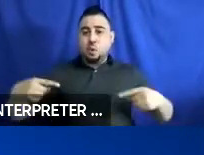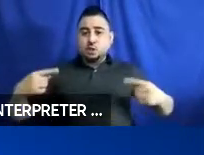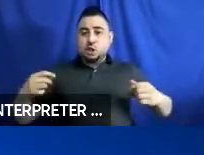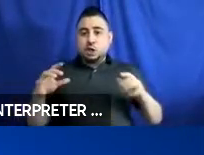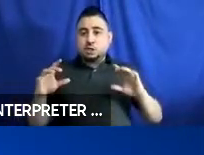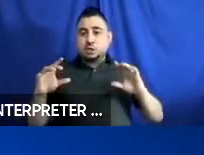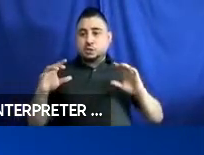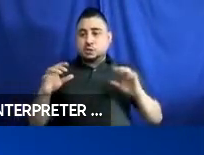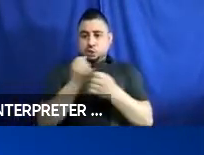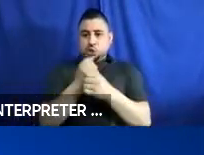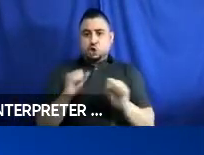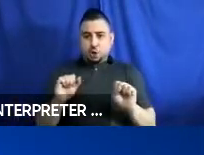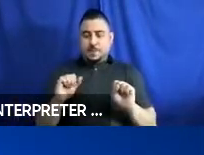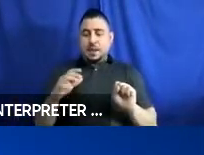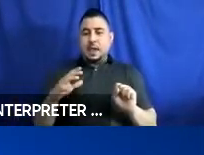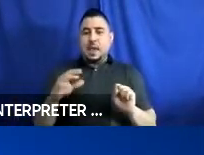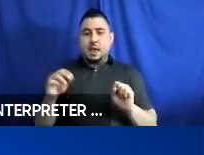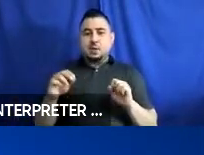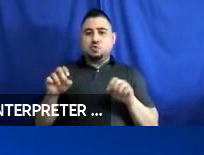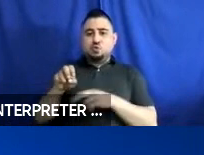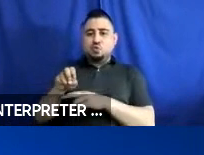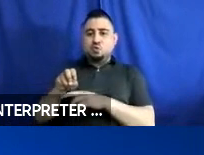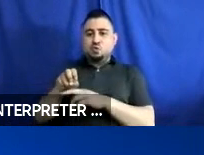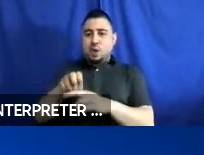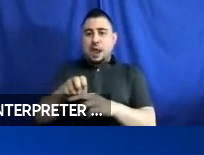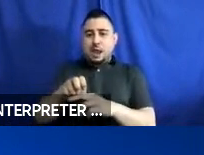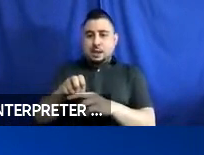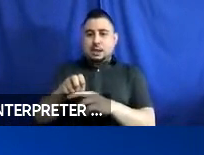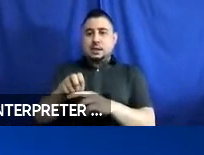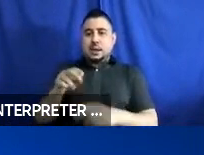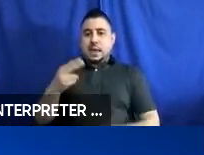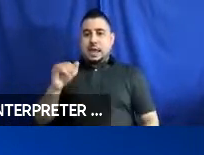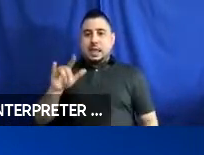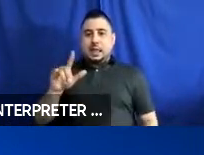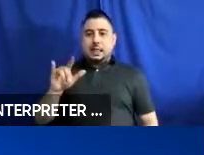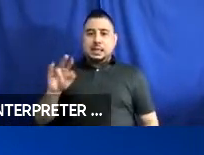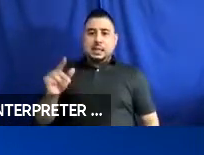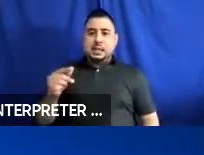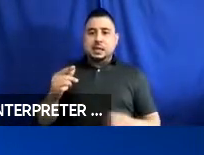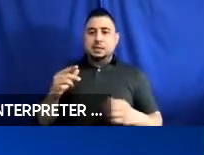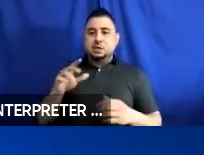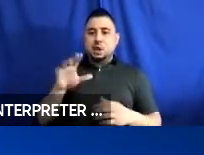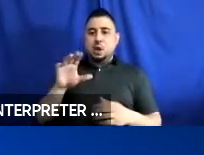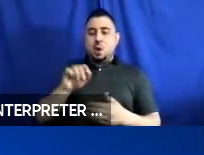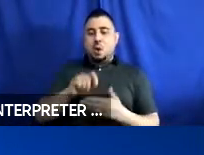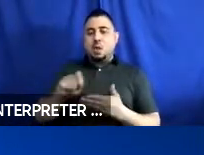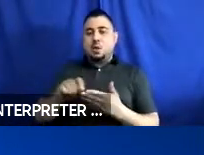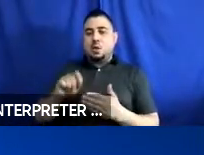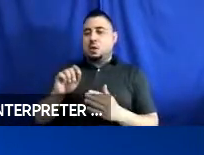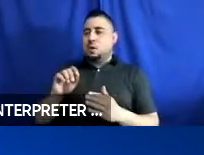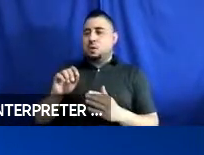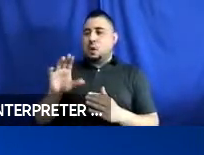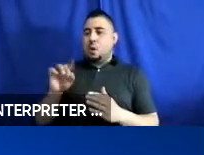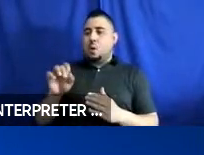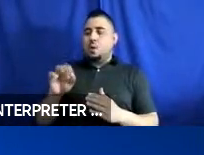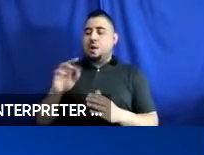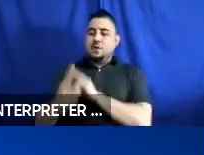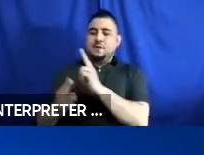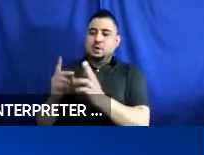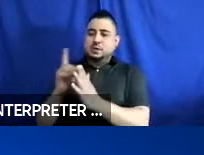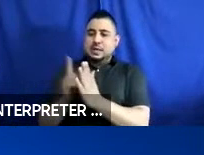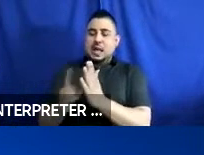and ride hailing. She co-authored the Goals of Universal Design as well as leading, resources